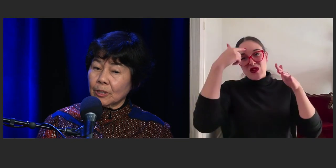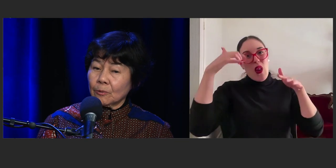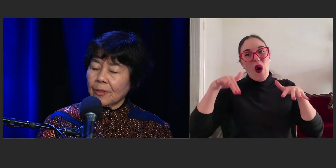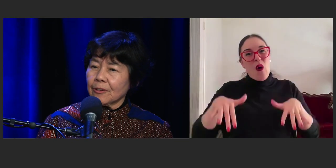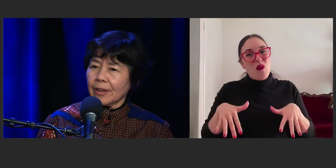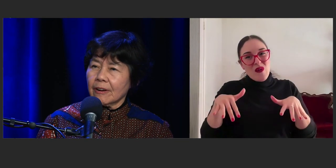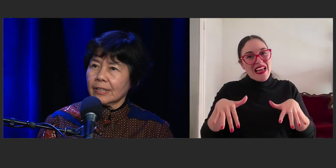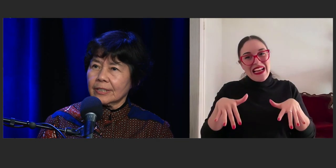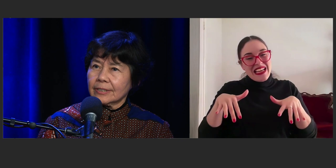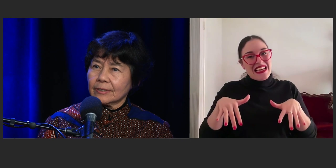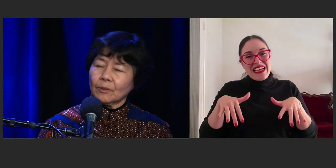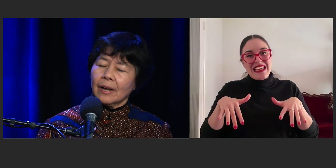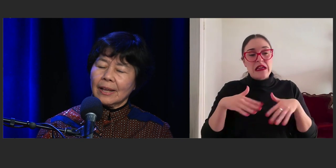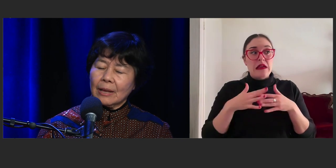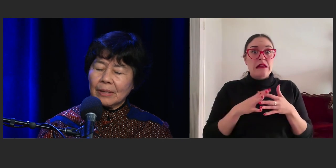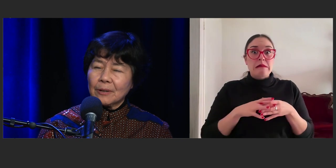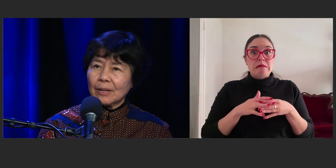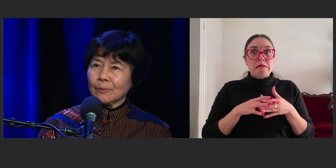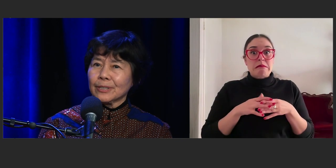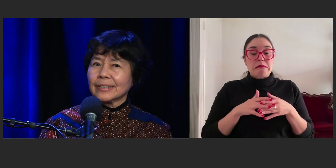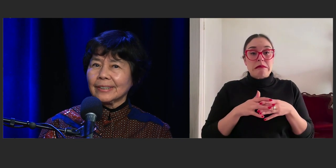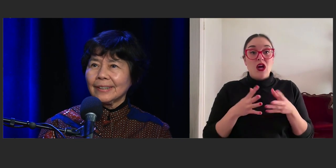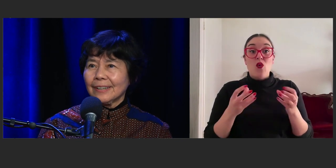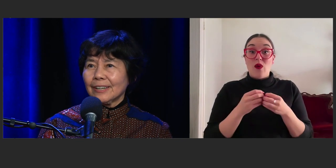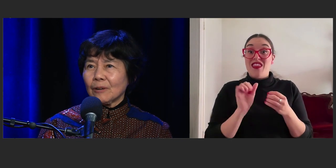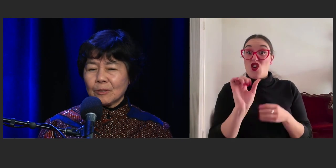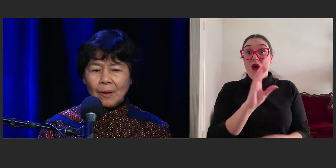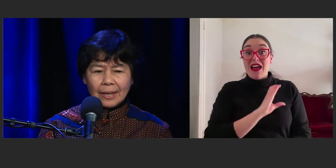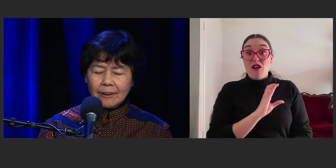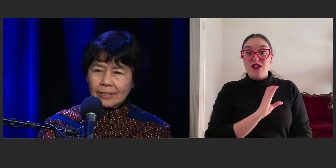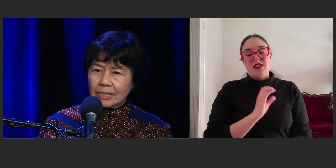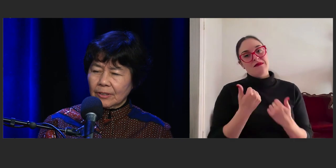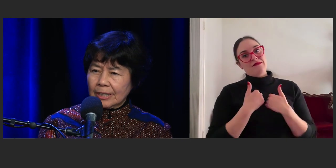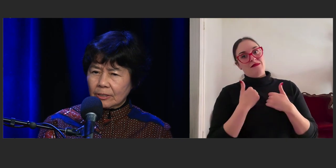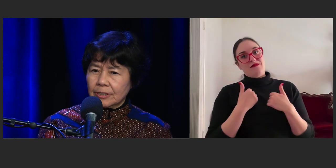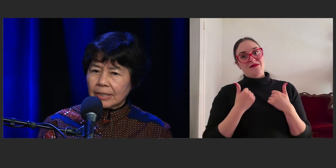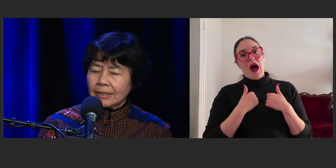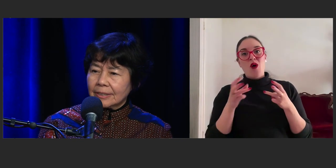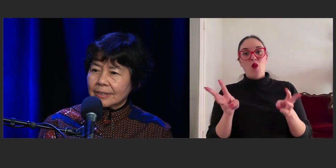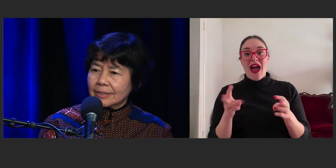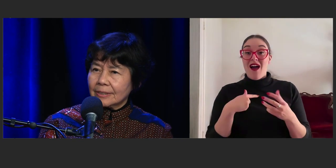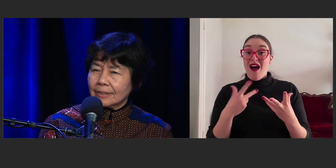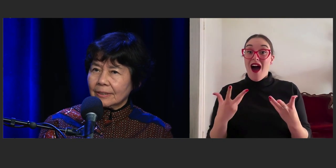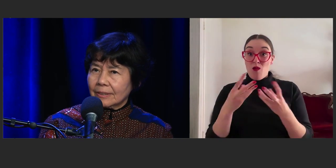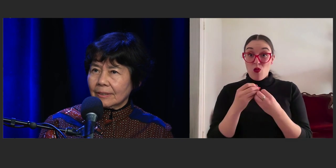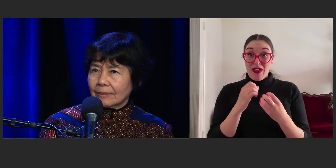you're with your characters. Well I am, anyway, personally, I'm with my characters for like two years